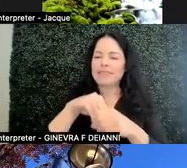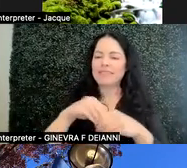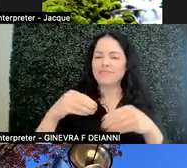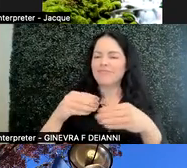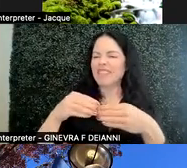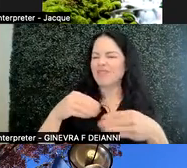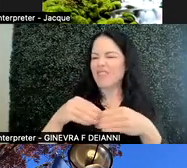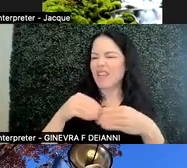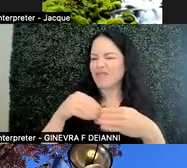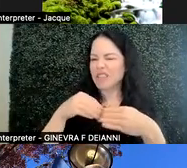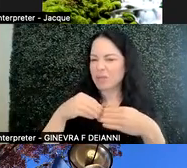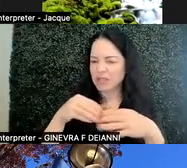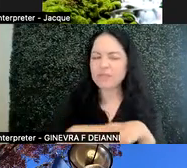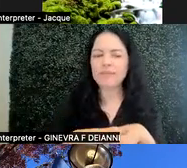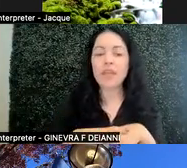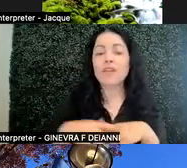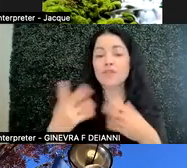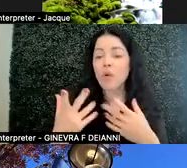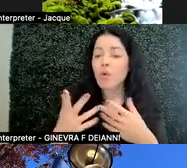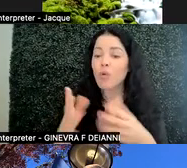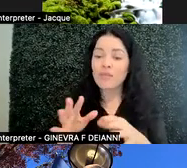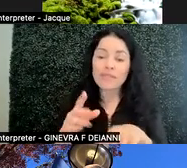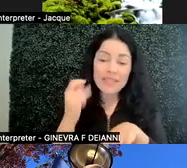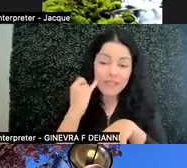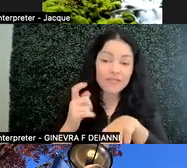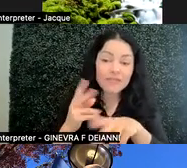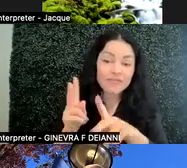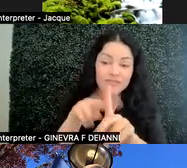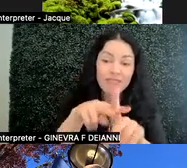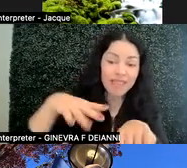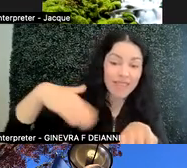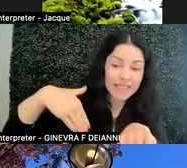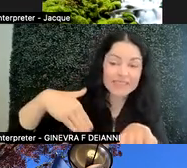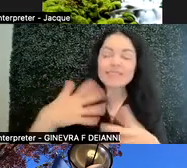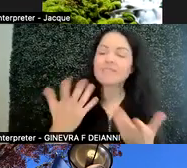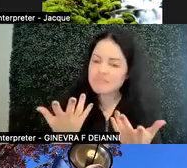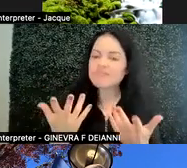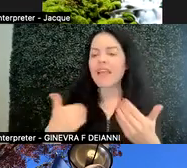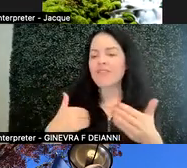So providing guidelines for when things should be turned in to be scaffolded and built upon each other,